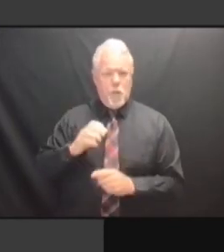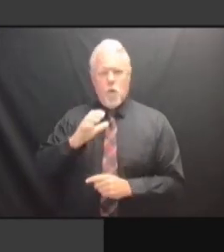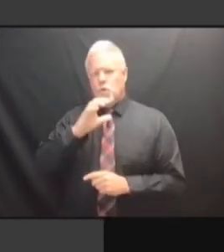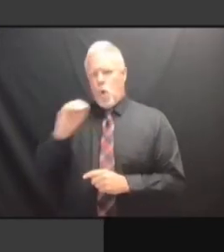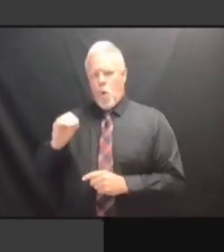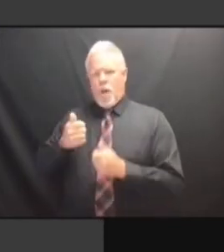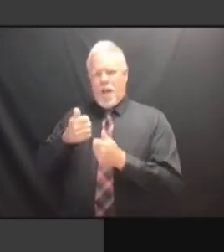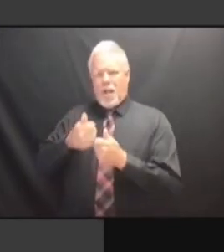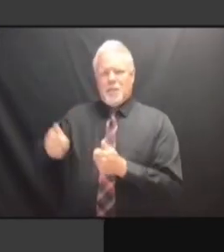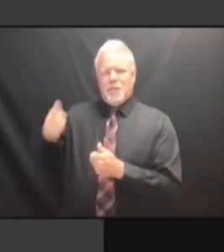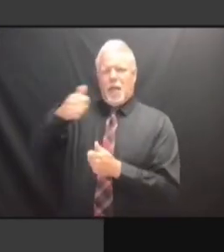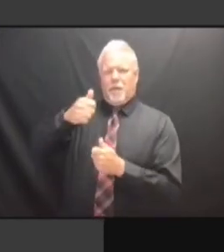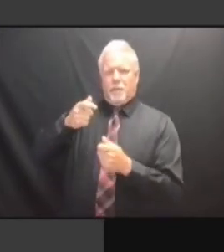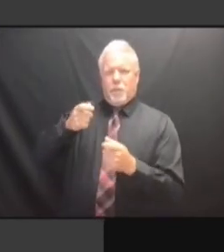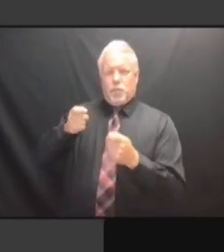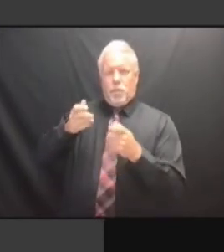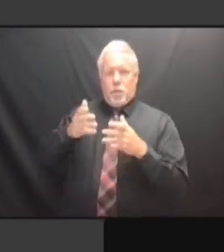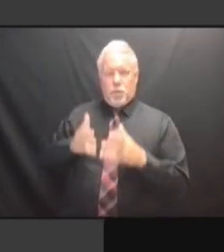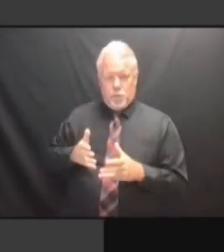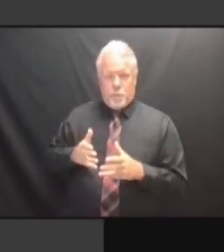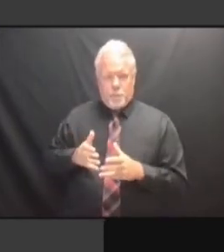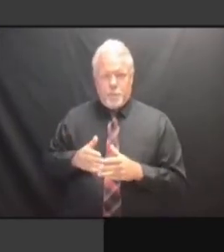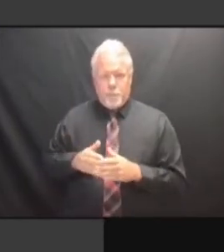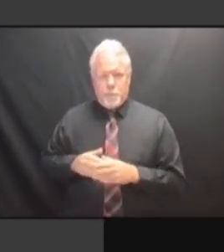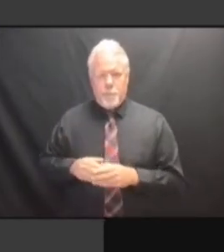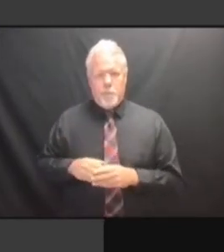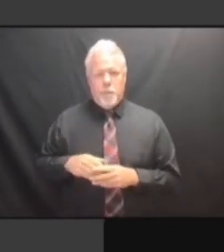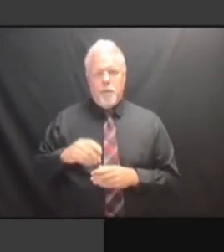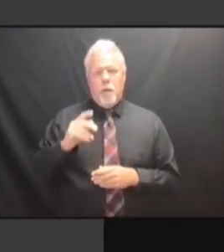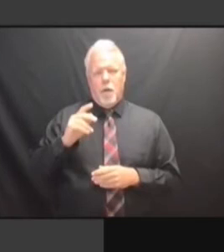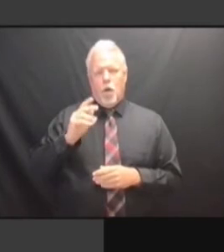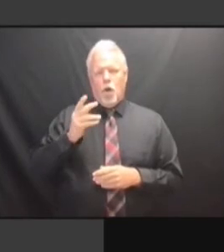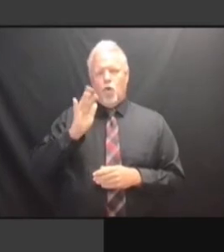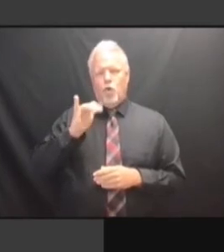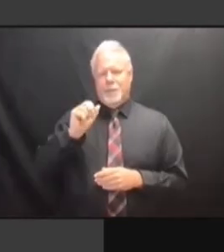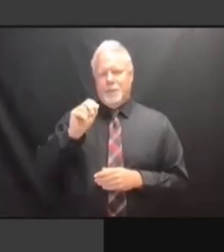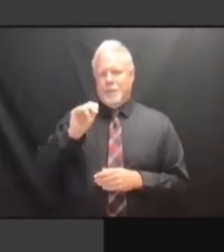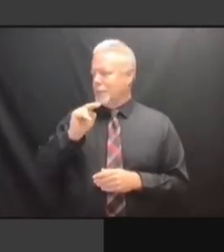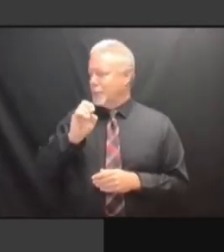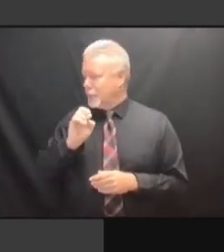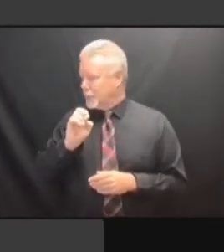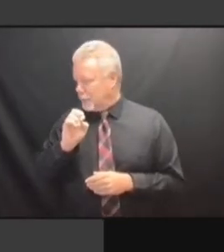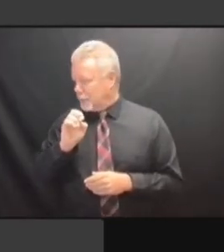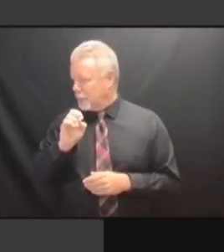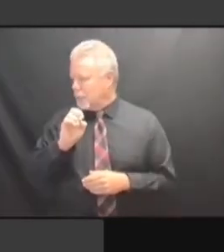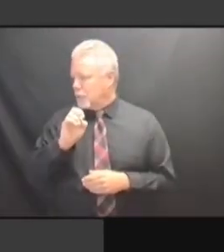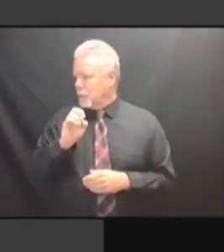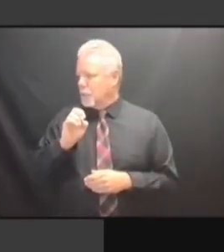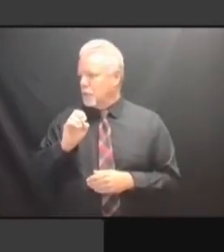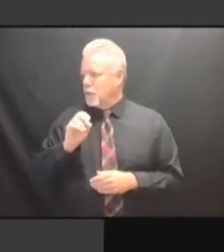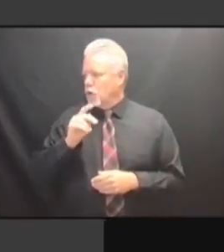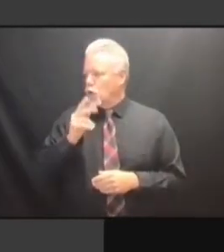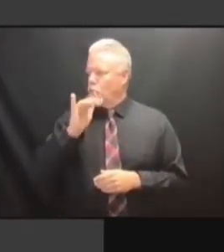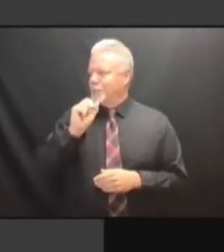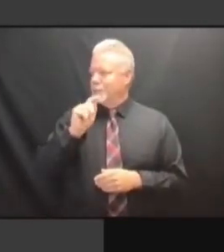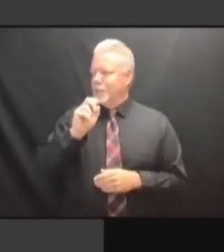OUR CO-DIRECTOR, WHO HAS CERTAINLY HIT THE GROUND CERTAINLY HIT THE GROUND CERTAINLY HIT THE GROUND RUNNING. RUNNING. RUNNING. I'M RUNNING. I'M SURE RUNNING. I'M SURE SO RUNNING. I'M SURE SO FAR, RUNNING. I'M SURE SO FAR, SO RUNNING. I'M SURE SO FAR, SO GOOD. I'M SURE SO FAR, SO GOOD. I'M SURE SO FAR, SO GOOD. THIS I'M SURE SO FAR, SO GOOD. THIS MONTH,